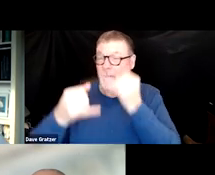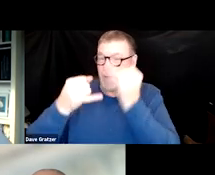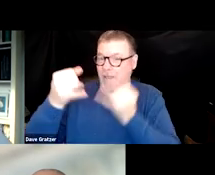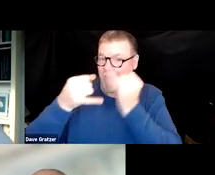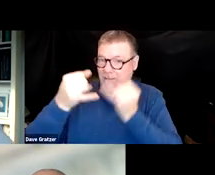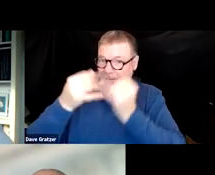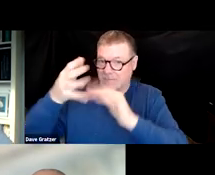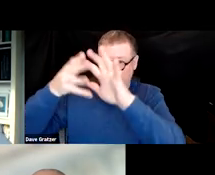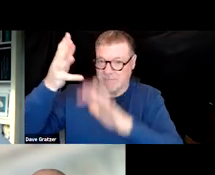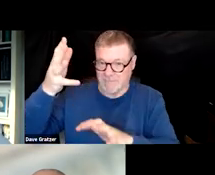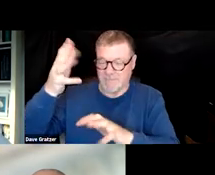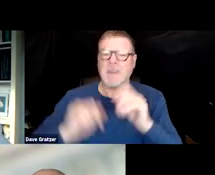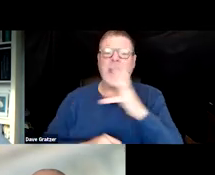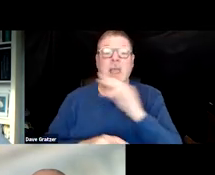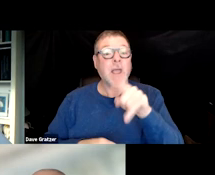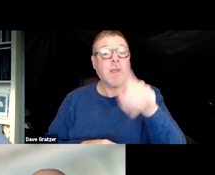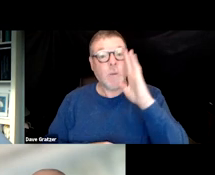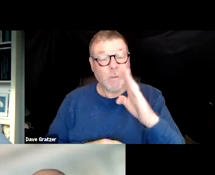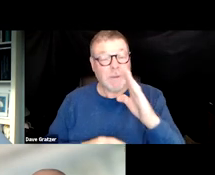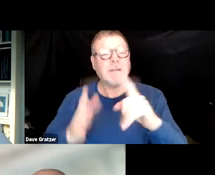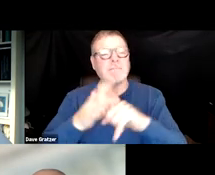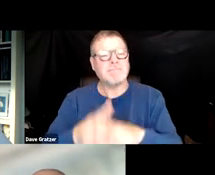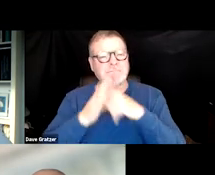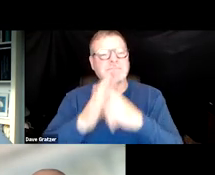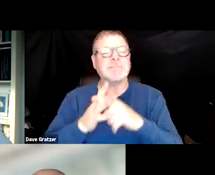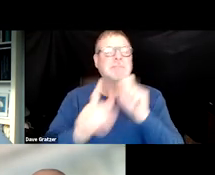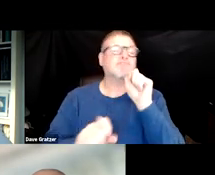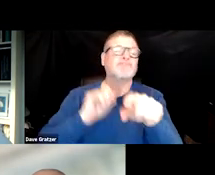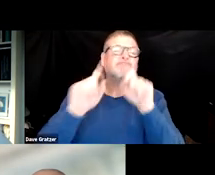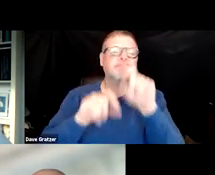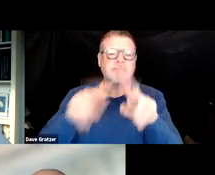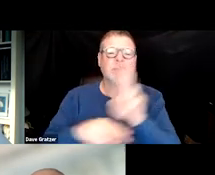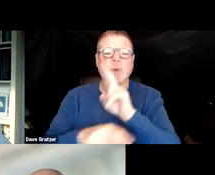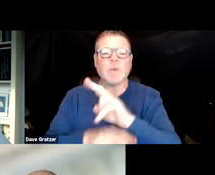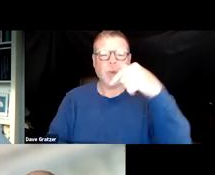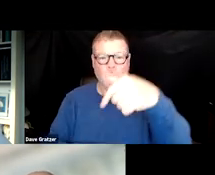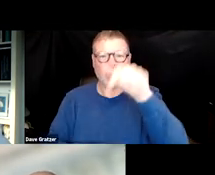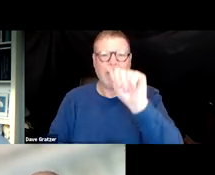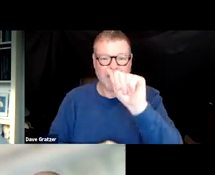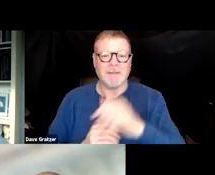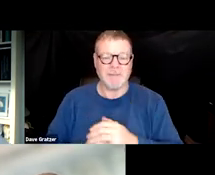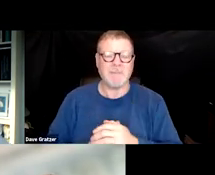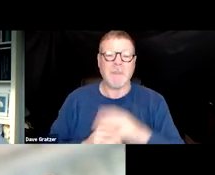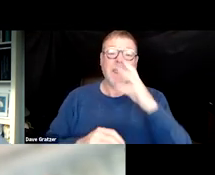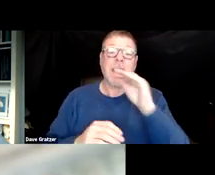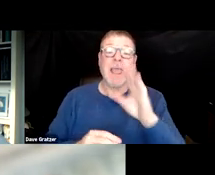of all of the presentations and you can begin submitting questions using the Q and A feature and your lines are all being muted